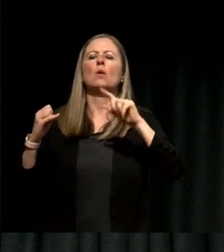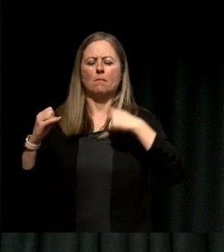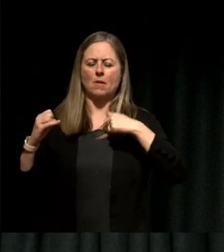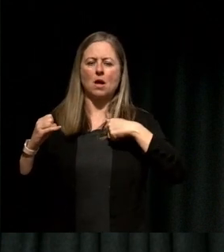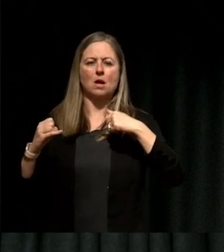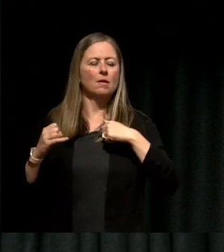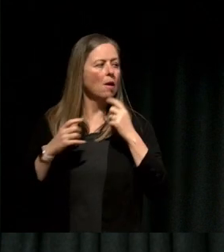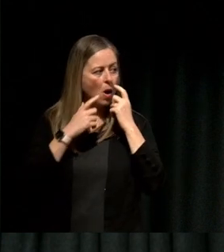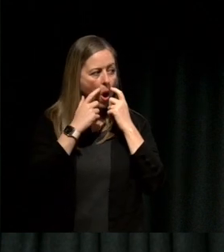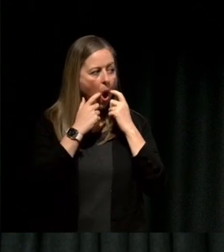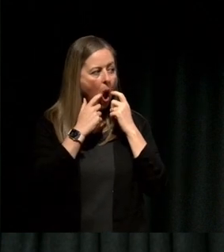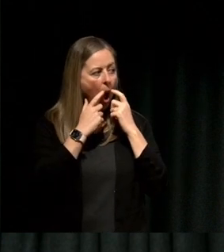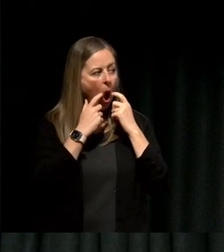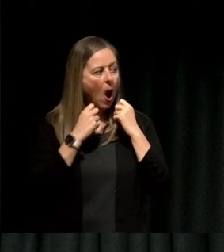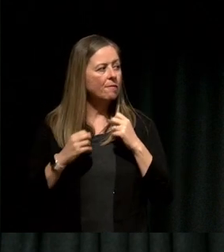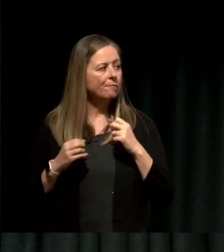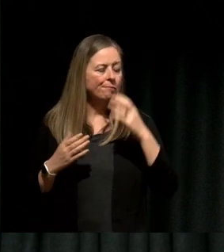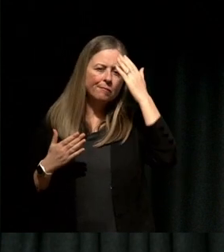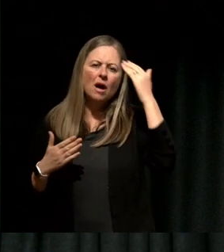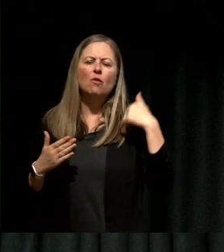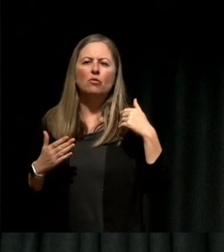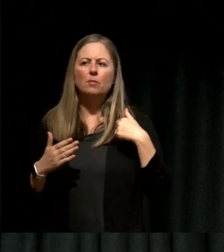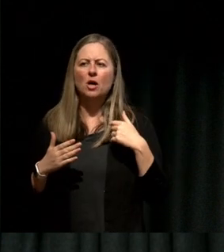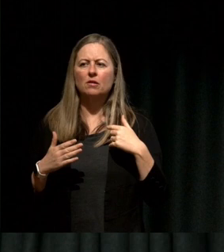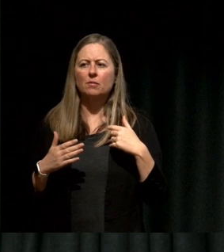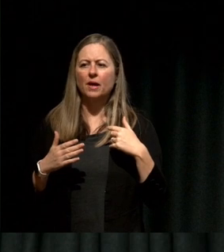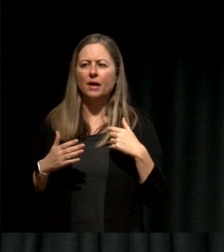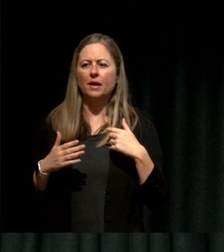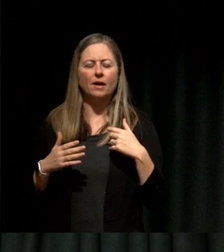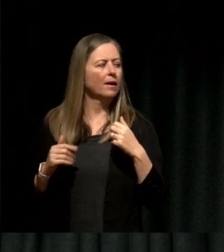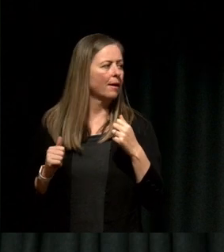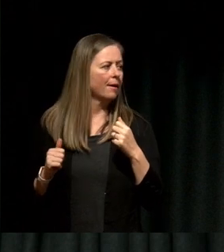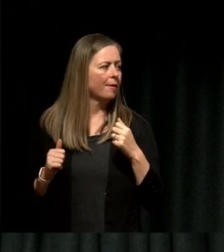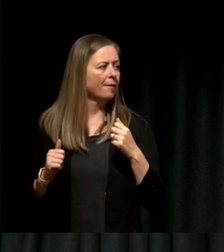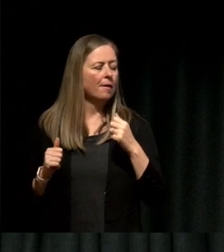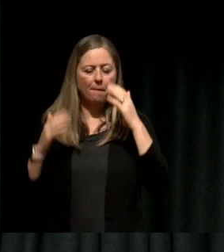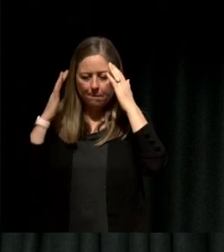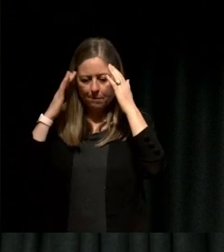And I think the framing of- you've reframed from "to me" to "by me". And that just reminded me of one of the things that in a mindset perspective, the strongest